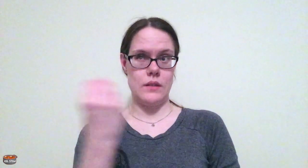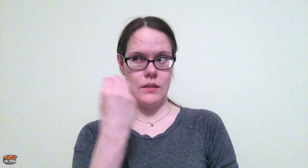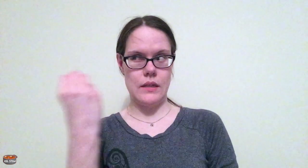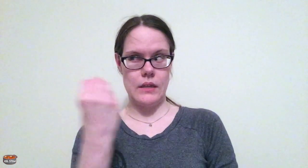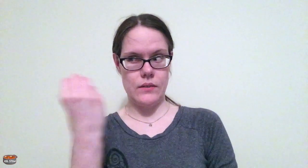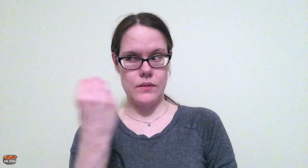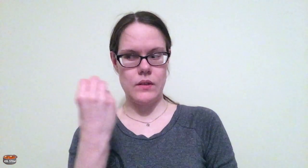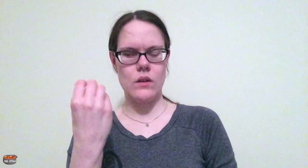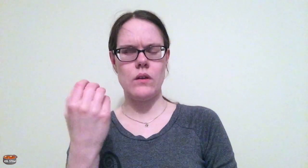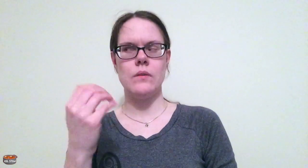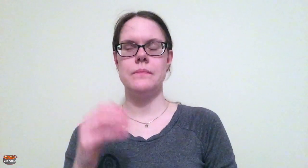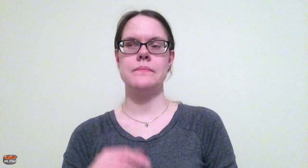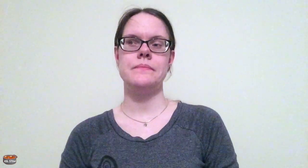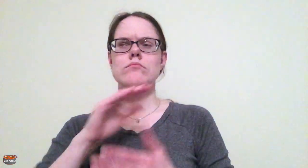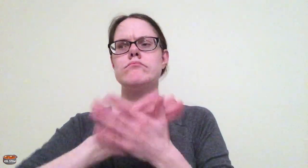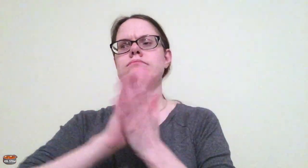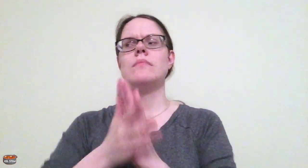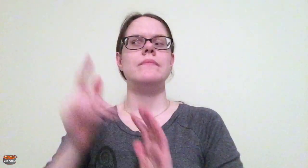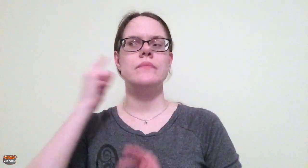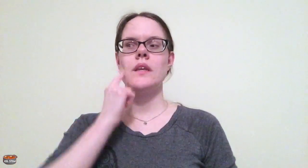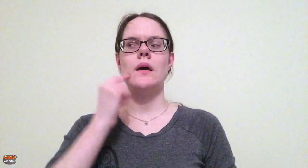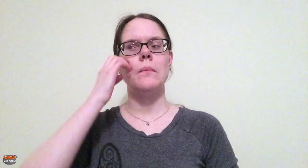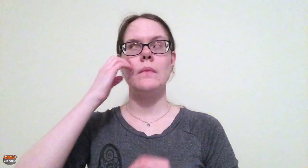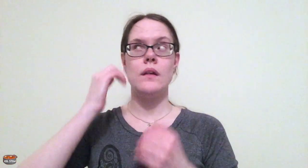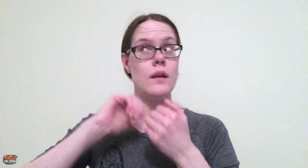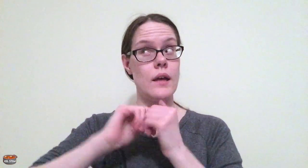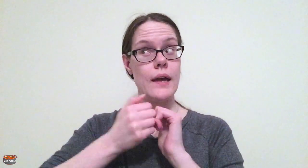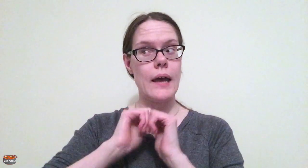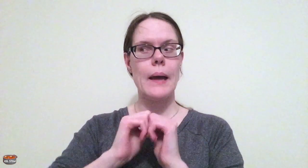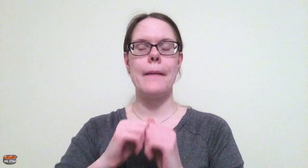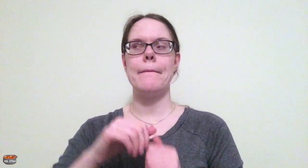He became Deaf-Blind